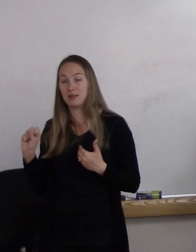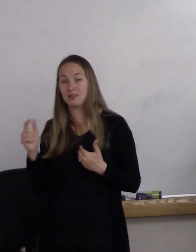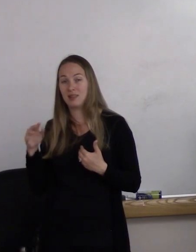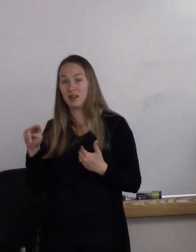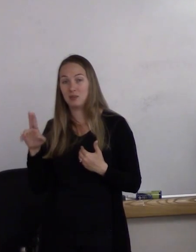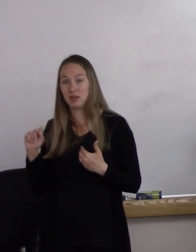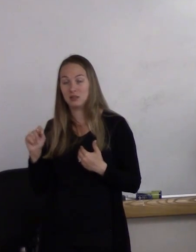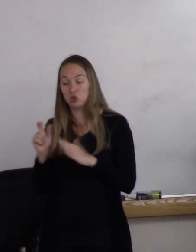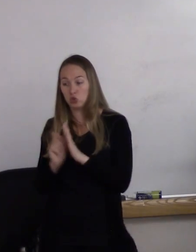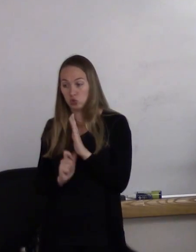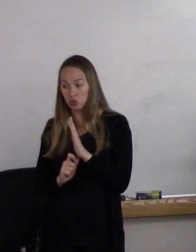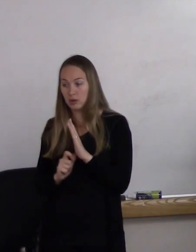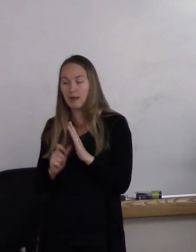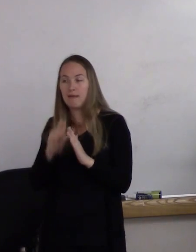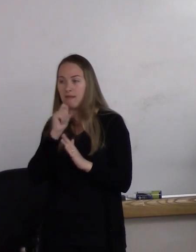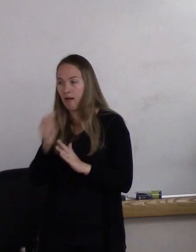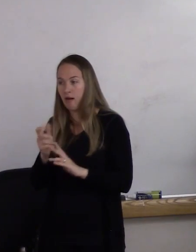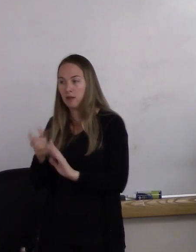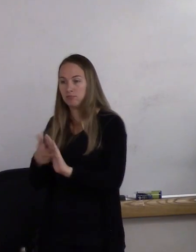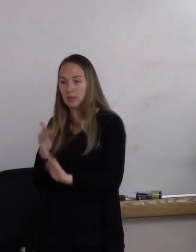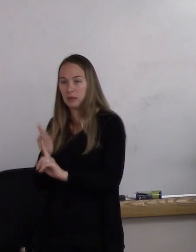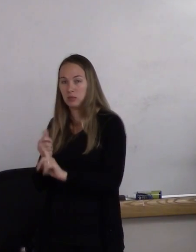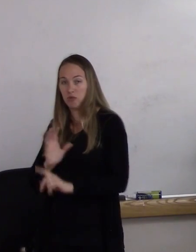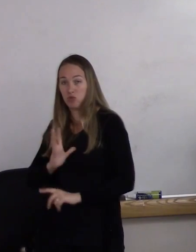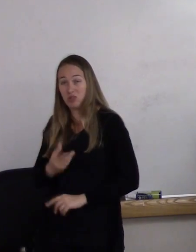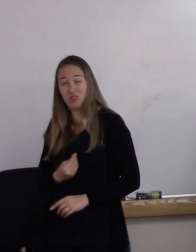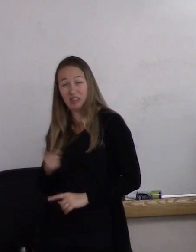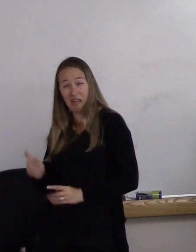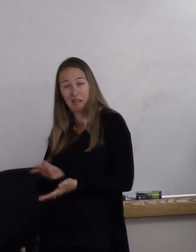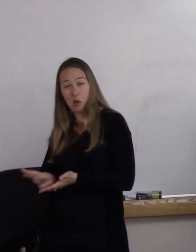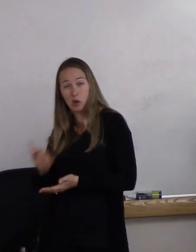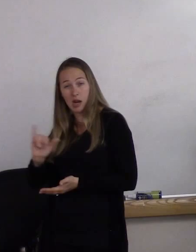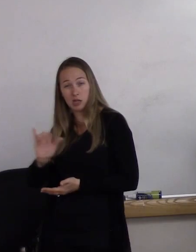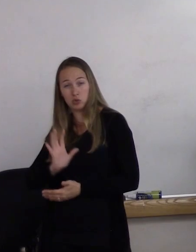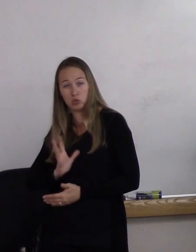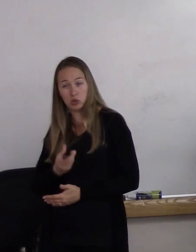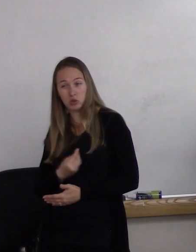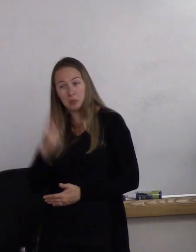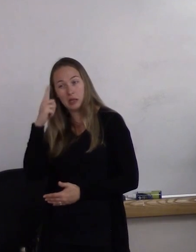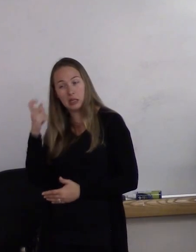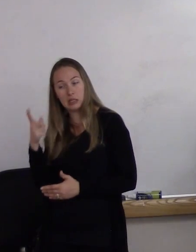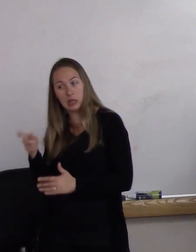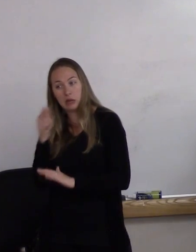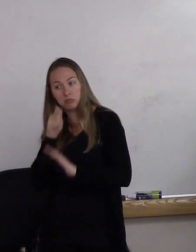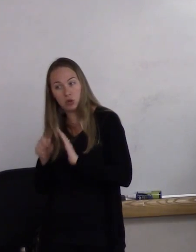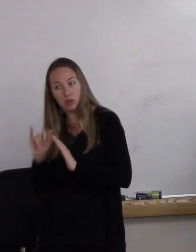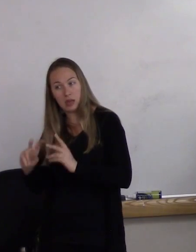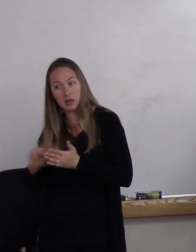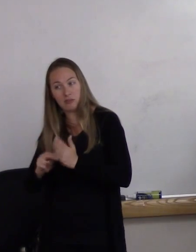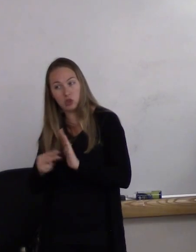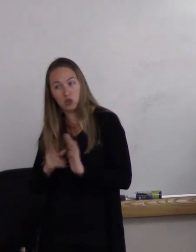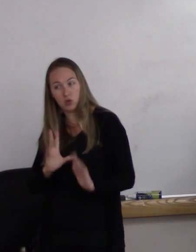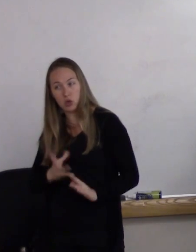should they be counted as transgender because they fall under the definition of transgender?